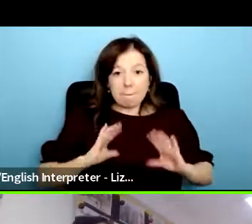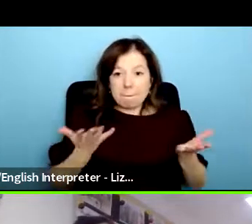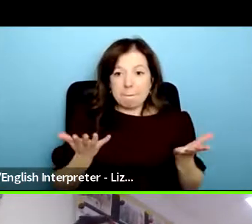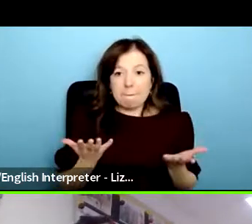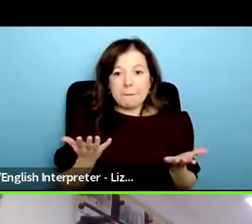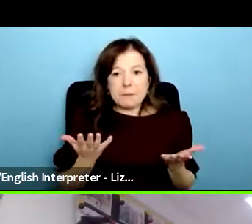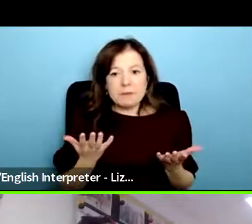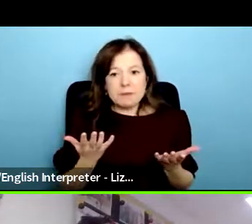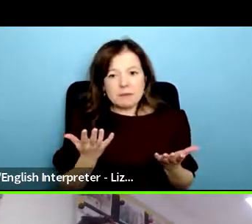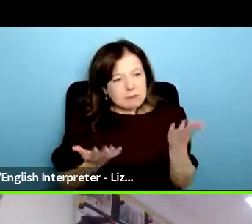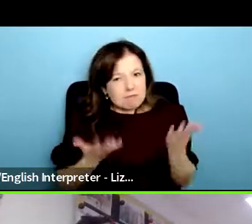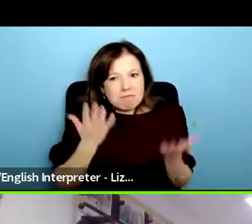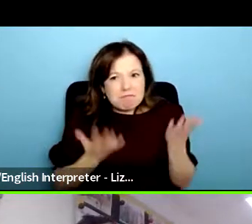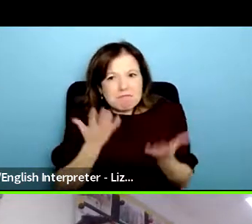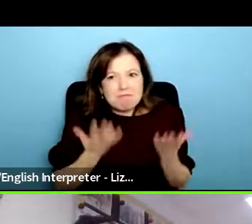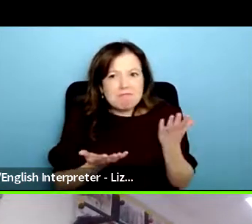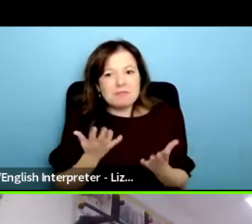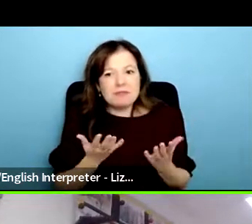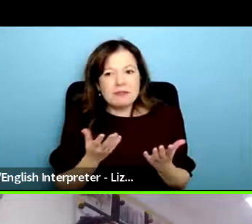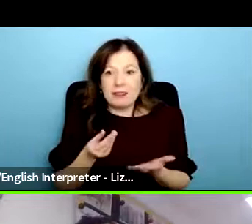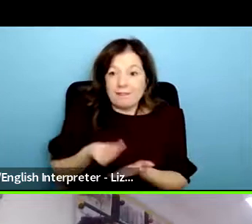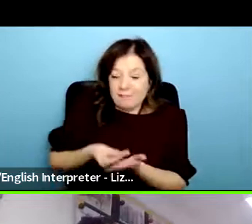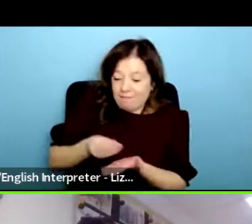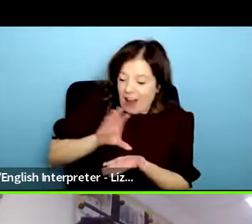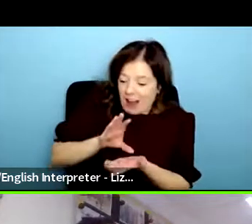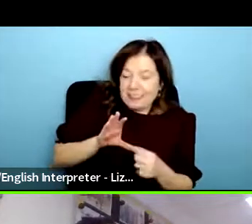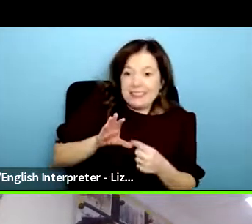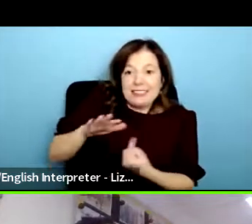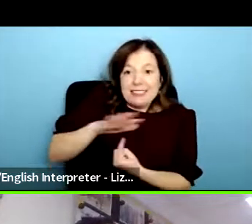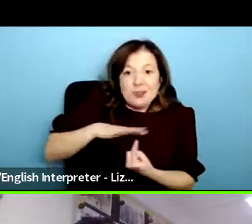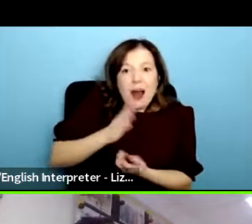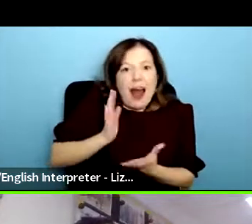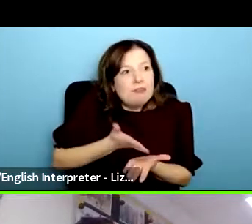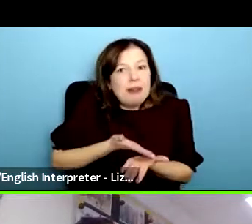expense depending on the funding that you get obviously because that that's what it depends on